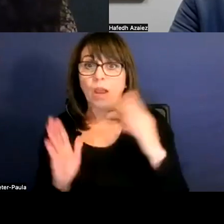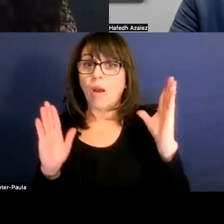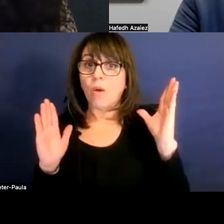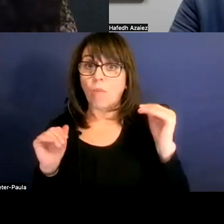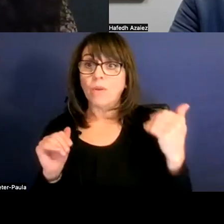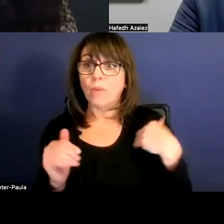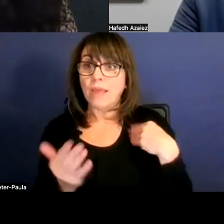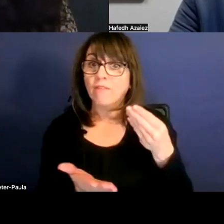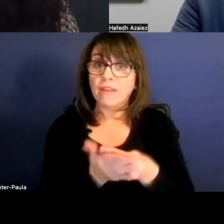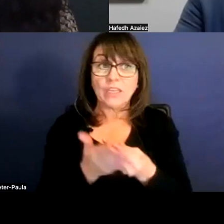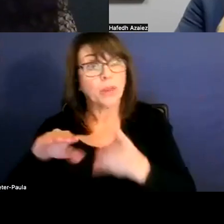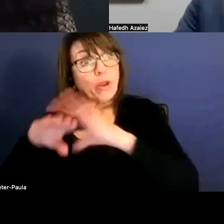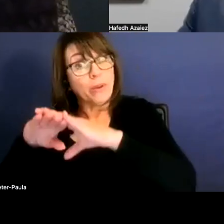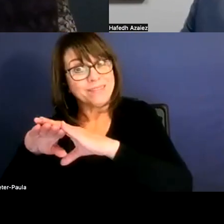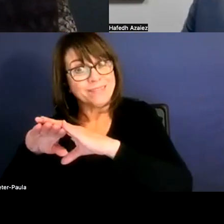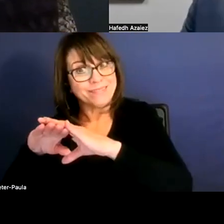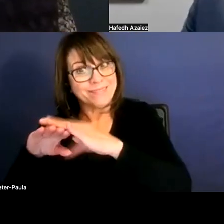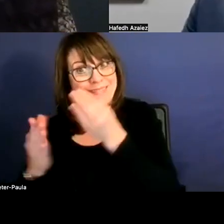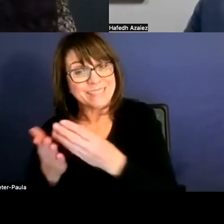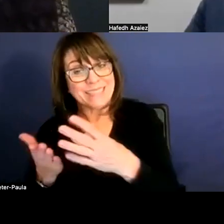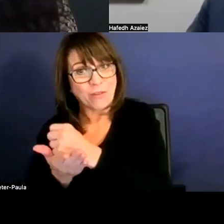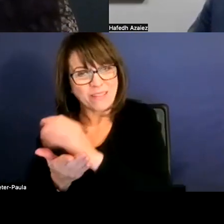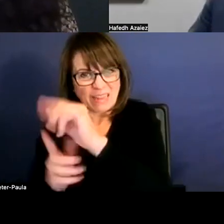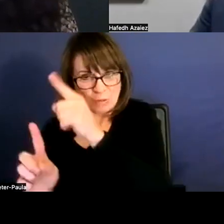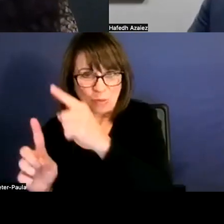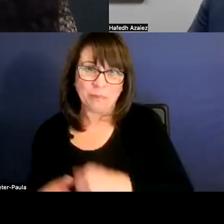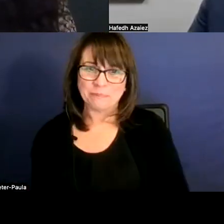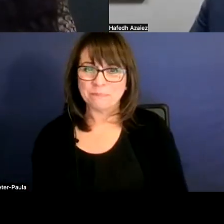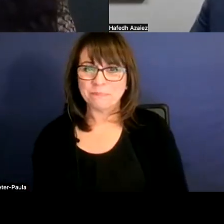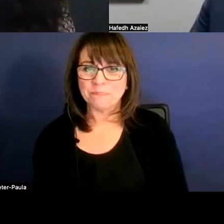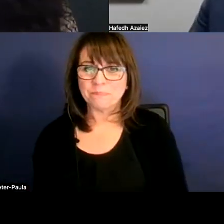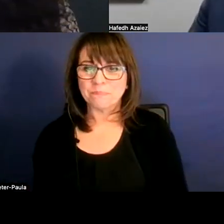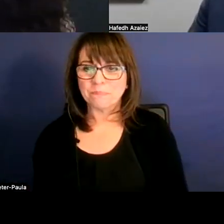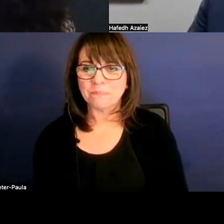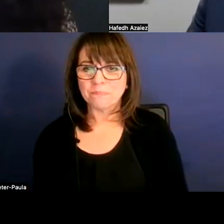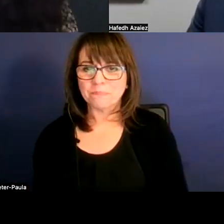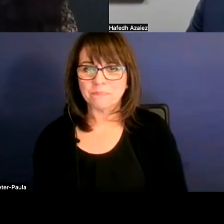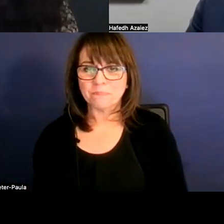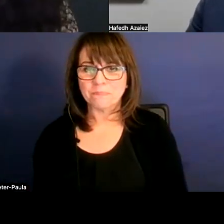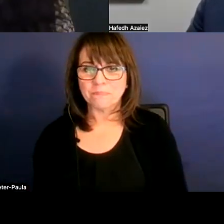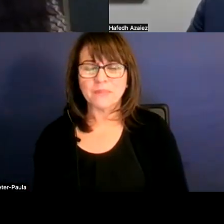to increase everybody's salaries. Mm-hmm. And so I know we briefly talked about this,